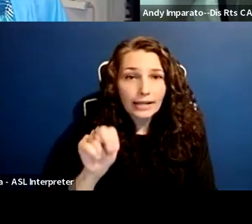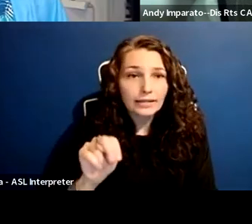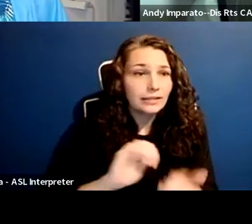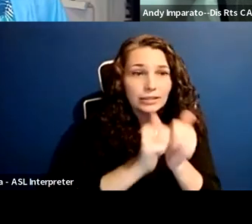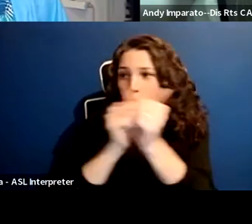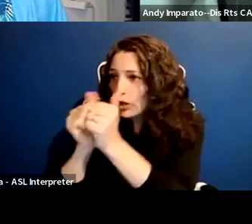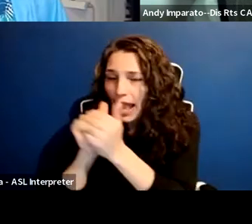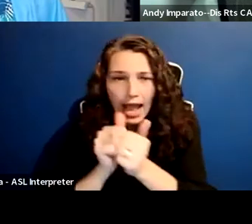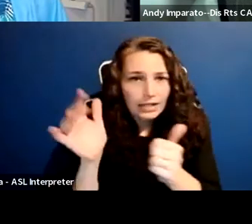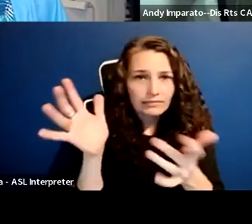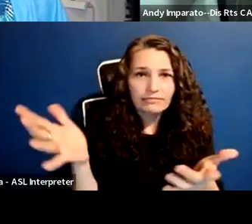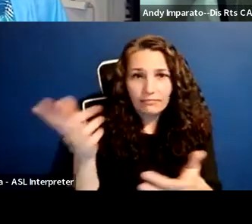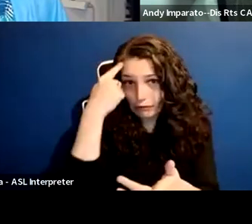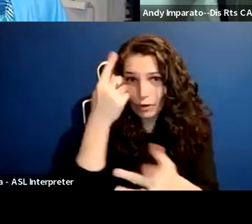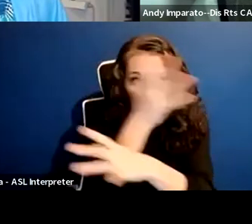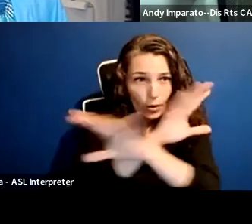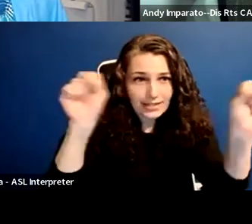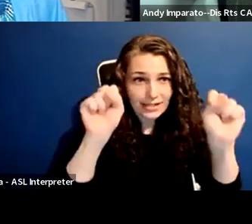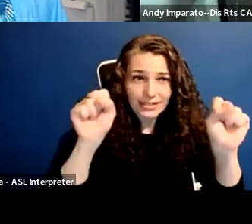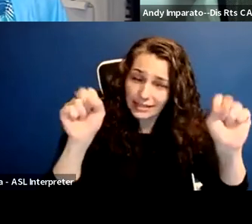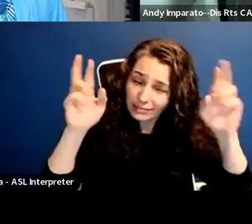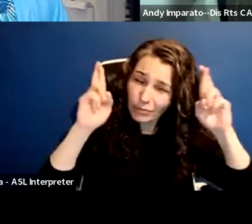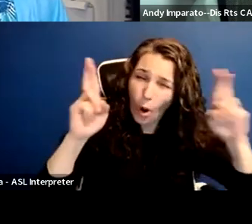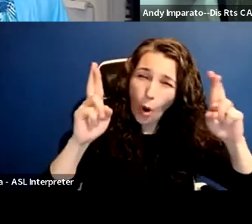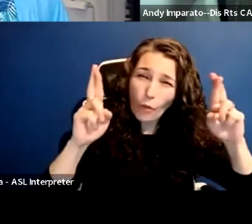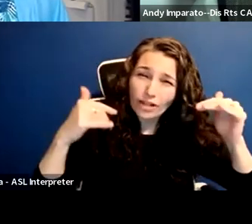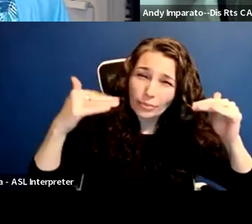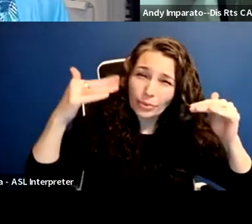just like we won the fights with the California Department of Public Health,